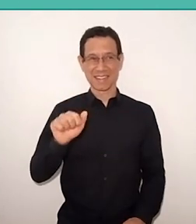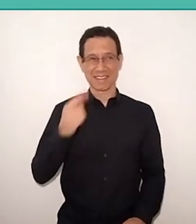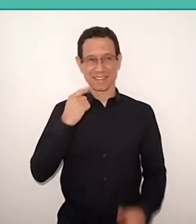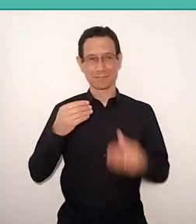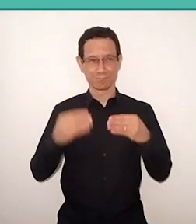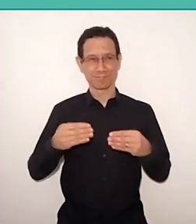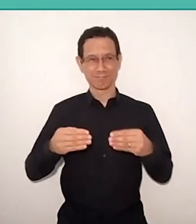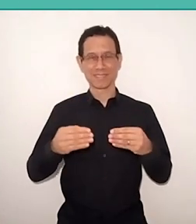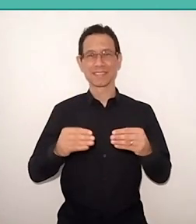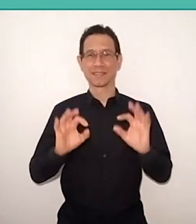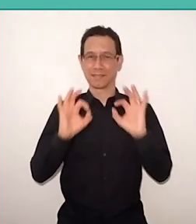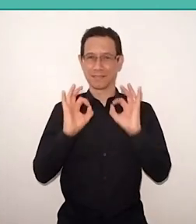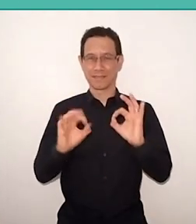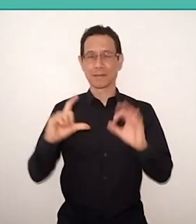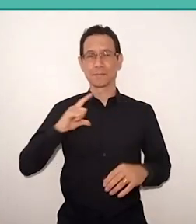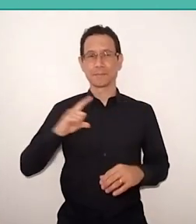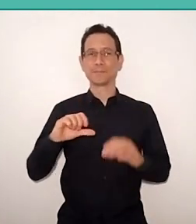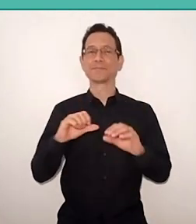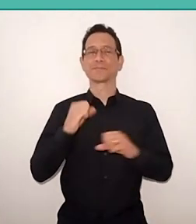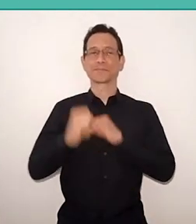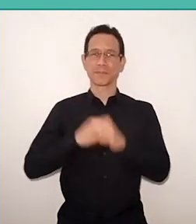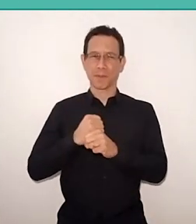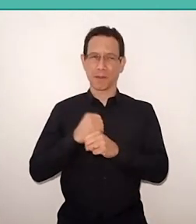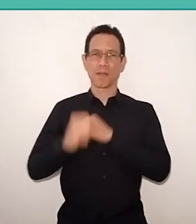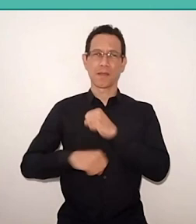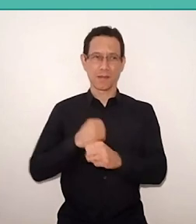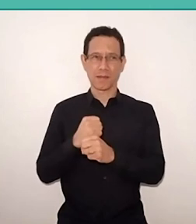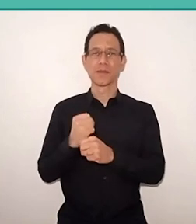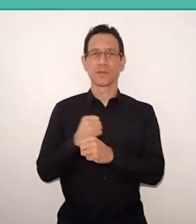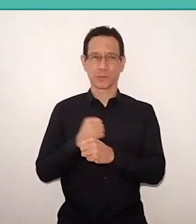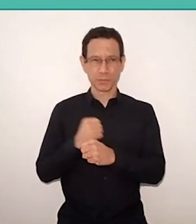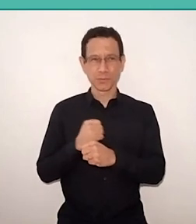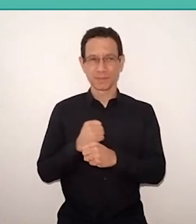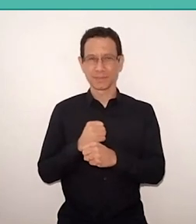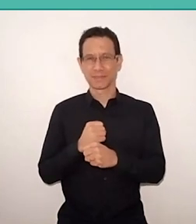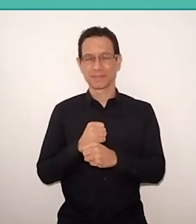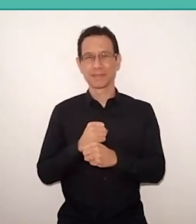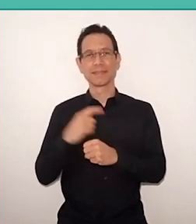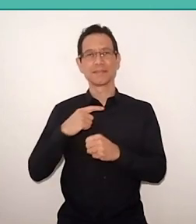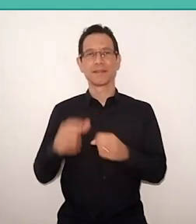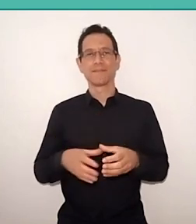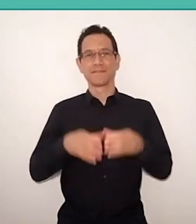we have, during all these years, expanded these spaces,